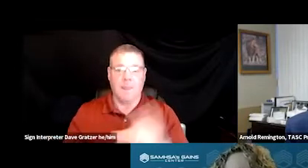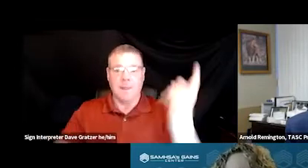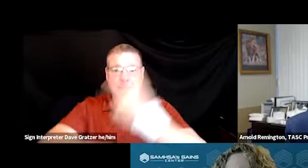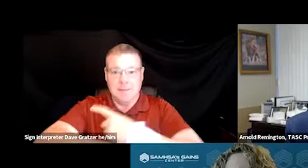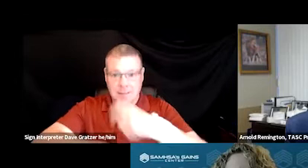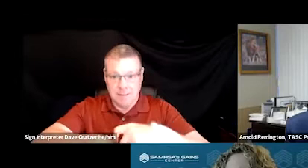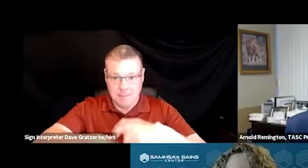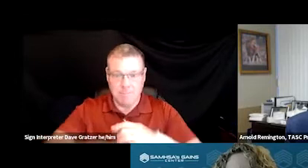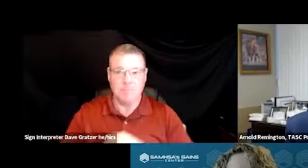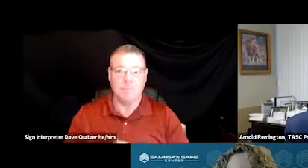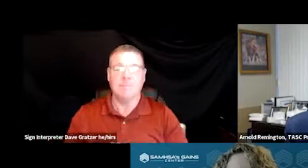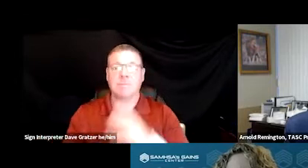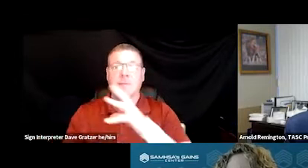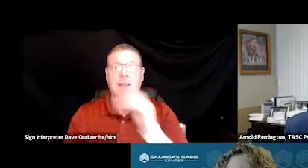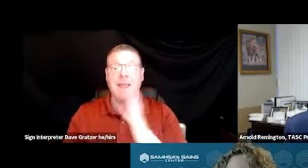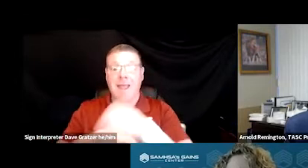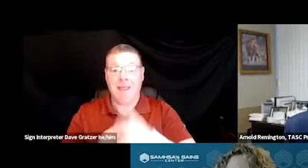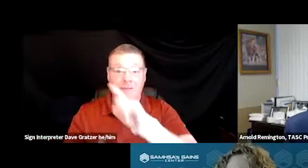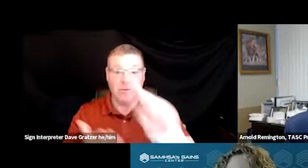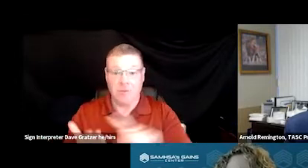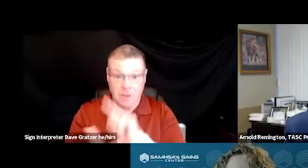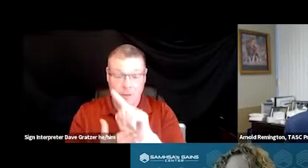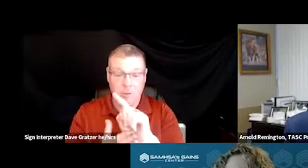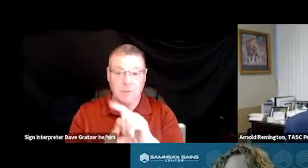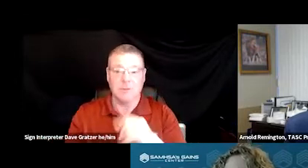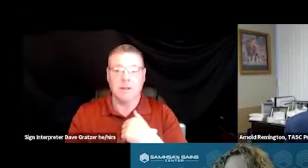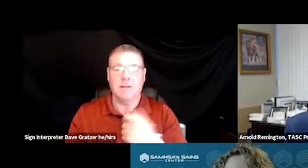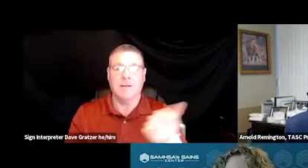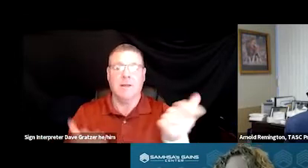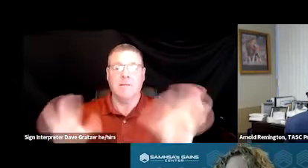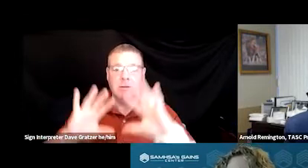And then after hours, I have a pool of seven on call staff,